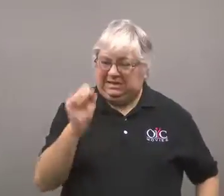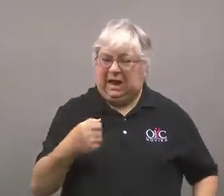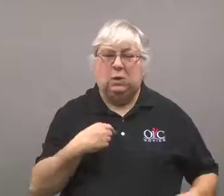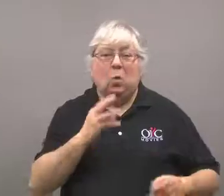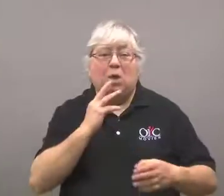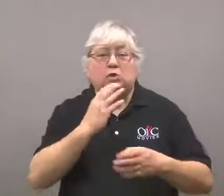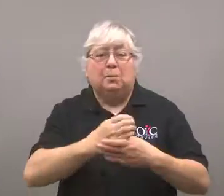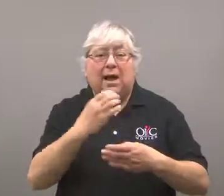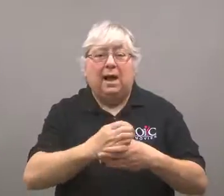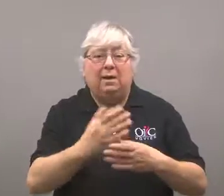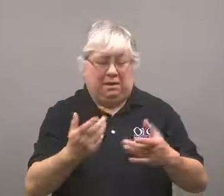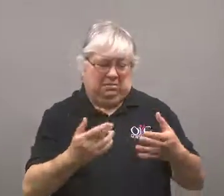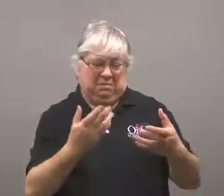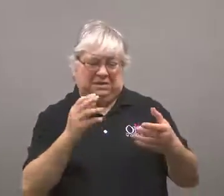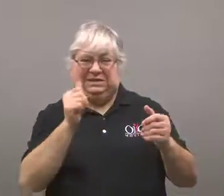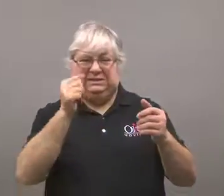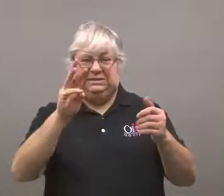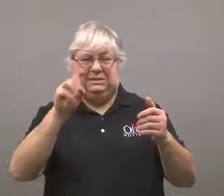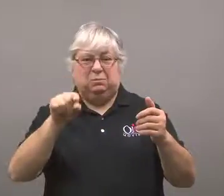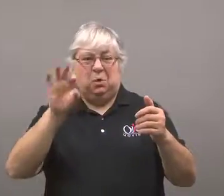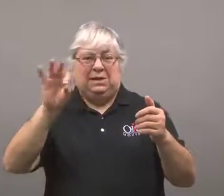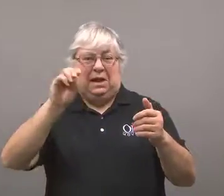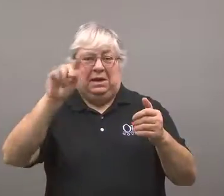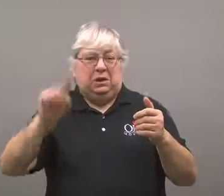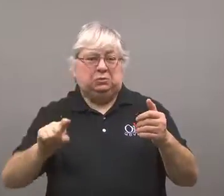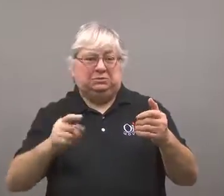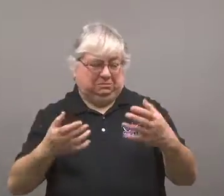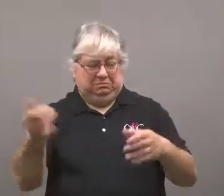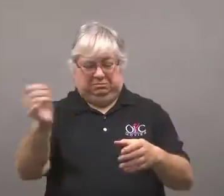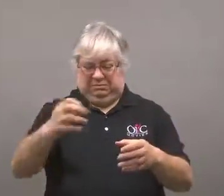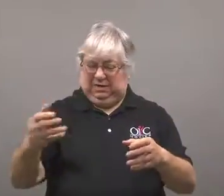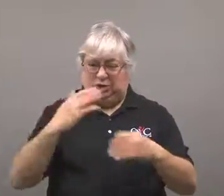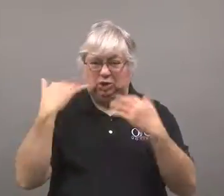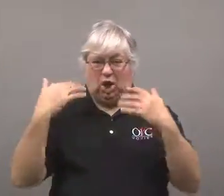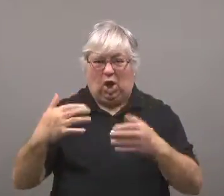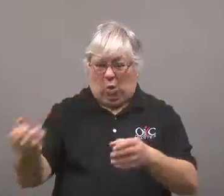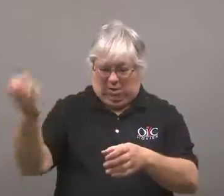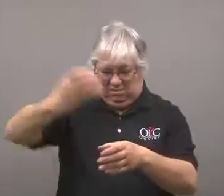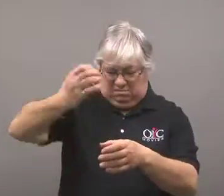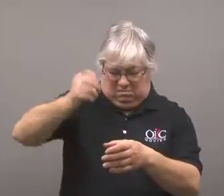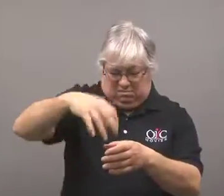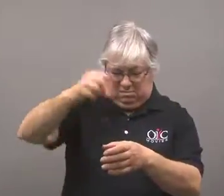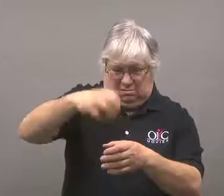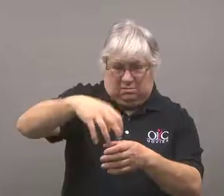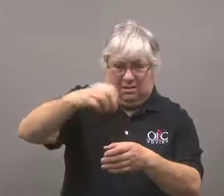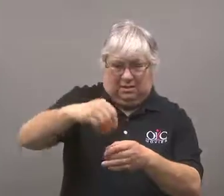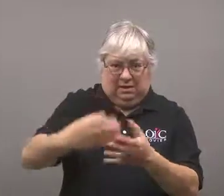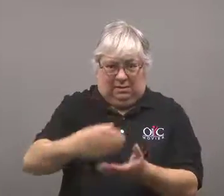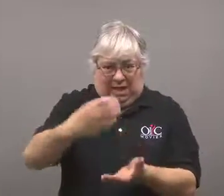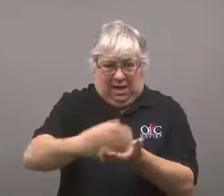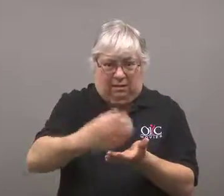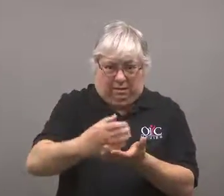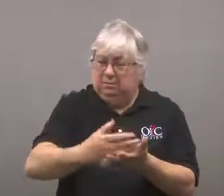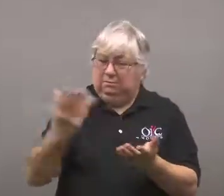He could put snow in 16.9 ounce bottles